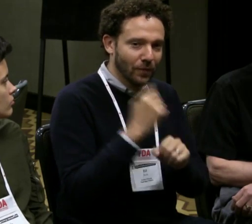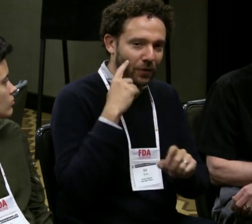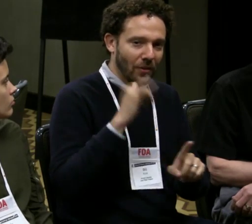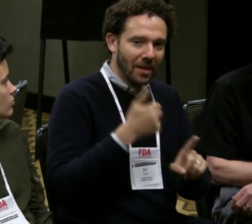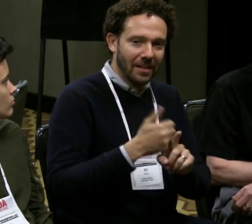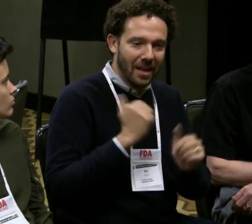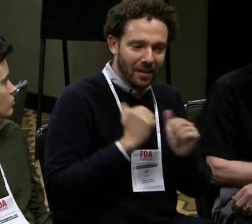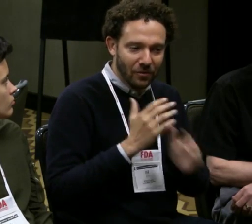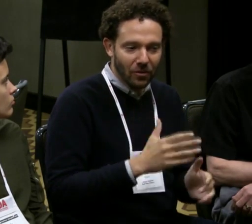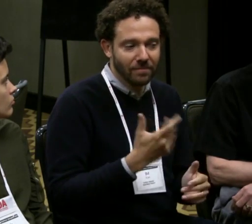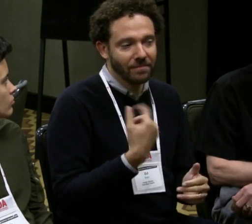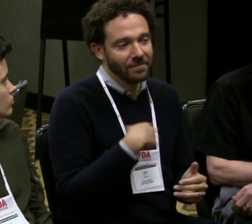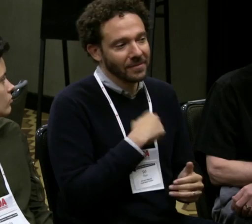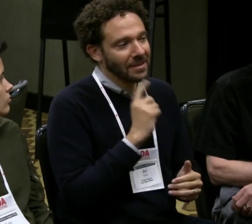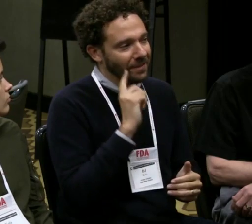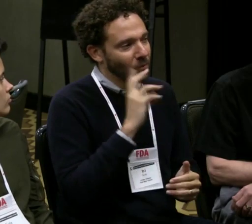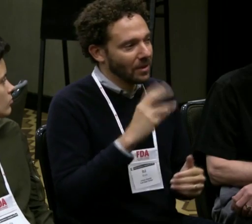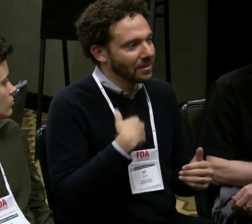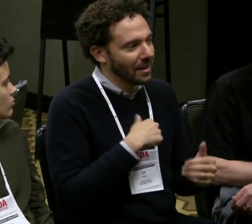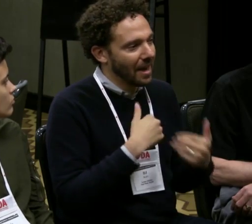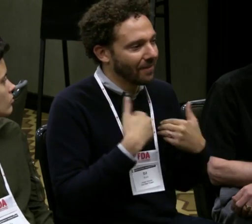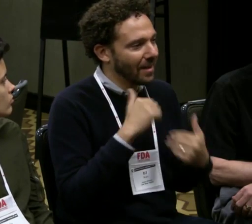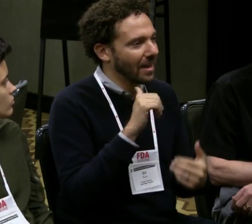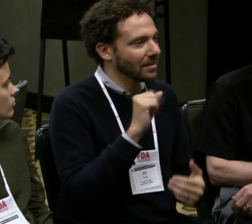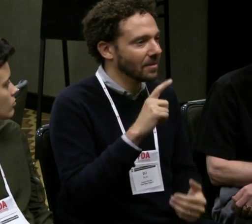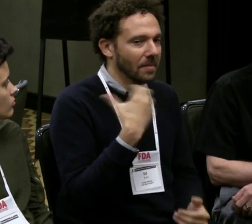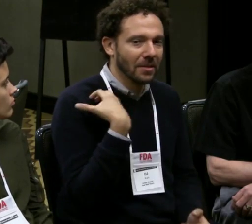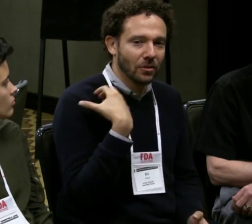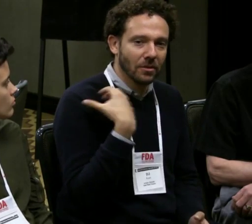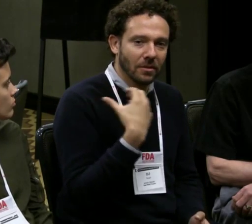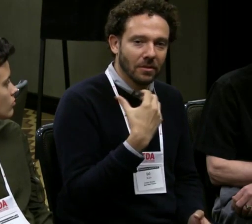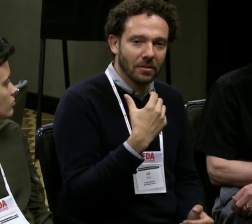So it's really important for the company to provide the support system.